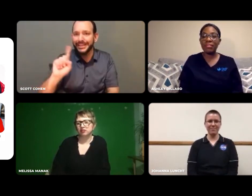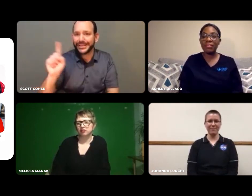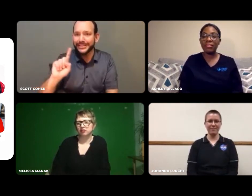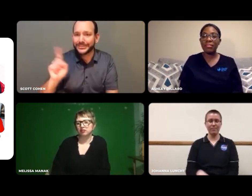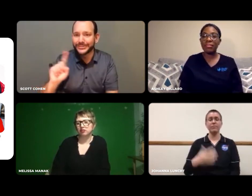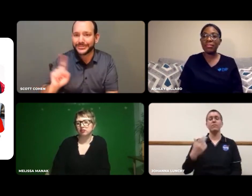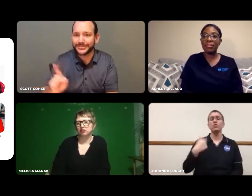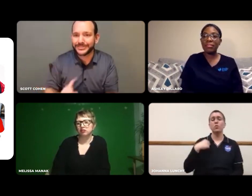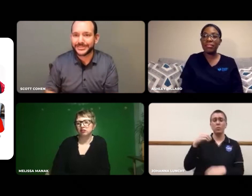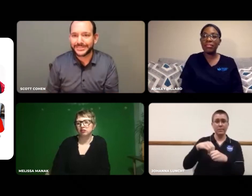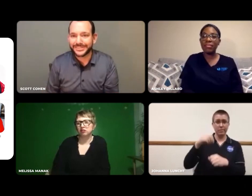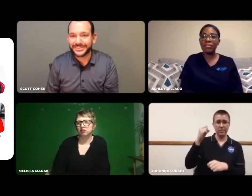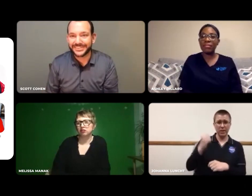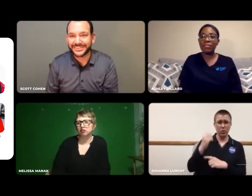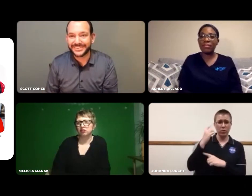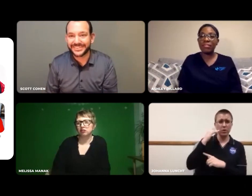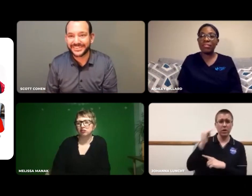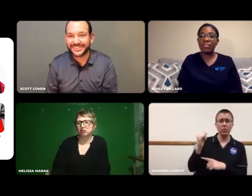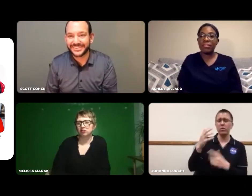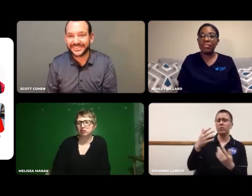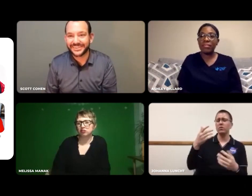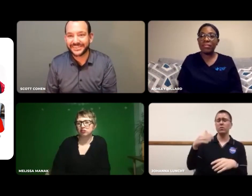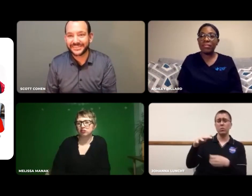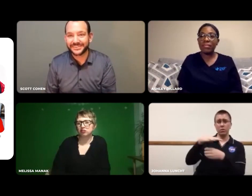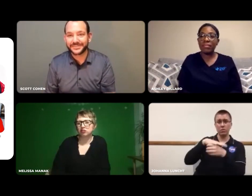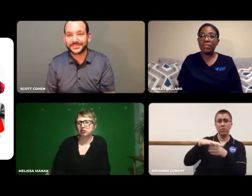Southern California.